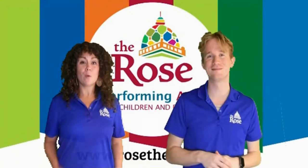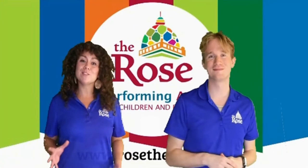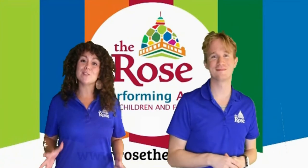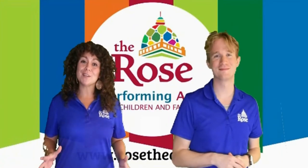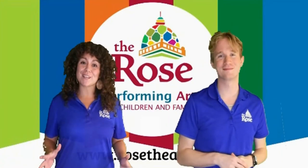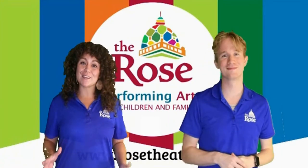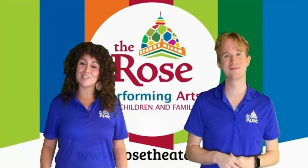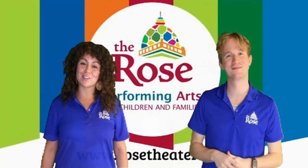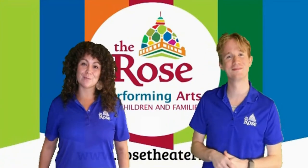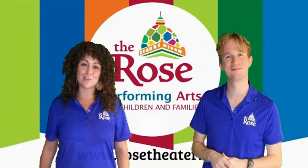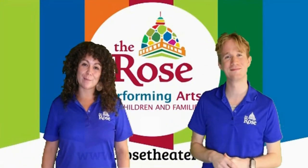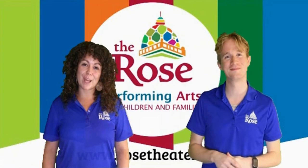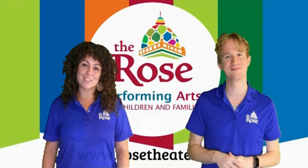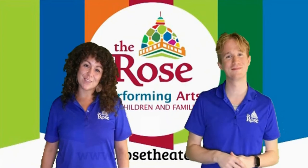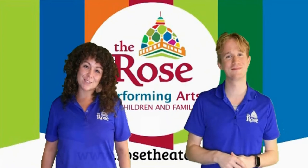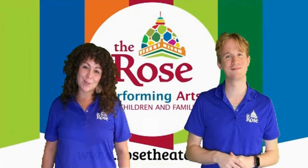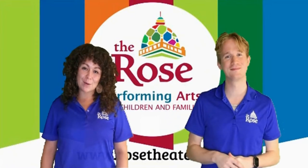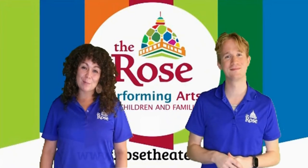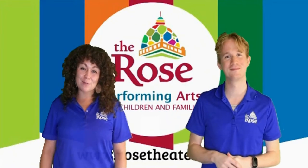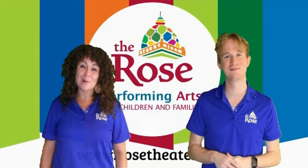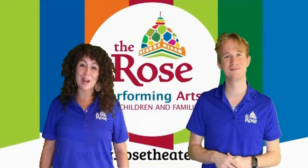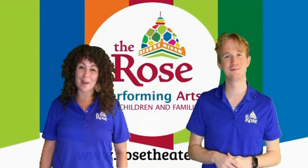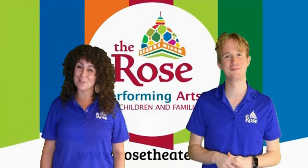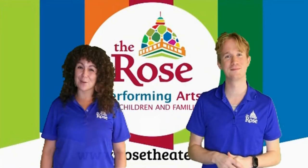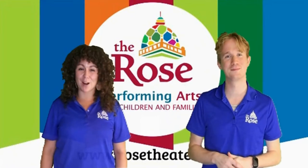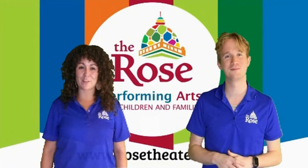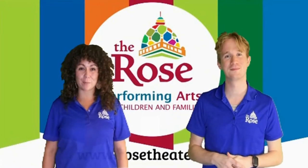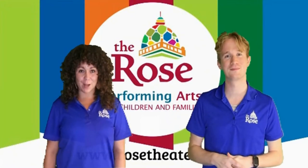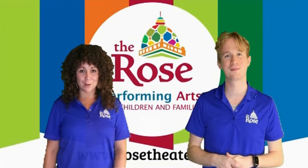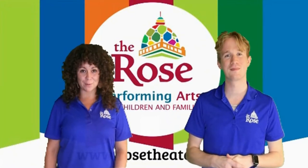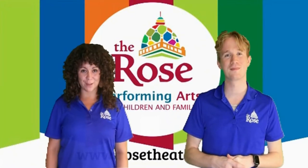We're so excited to share some drama activities with you before and after you watch our brand new play.